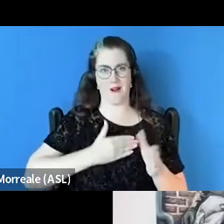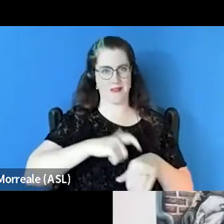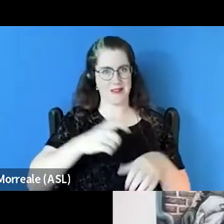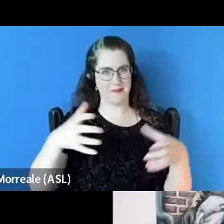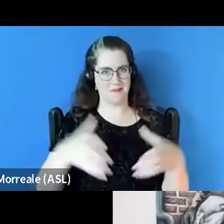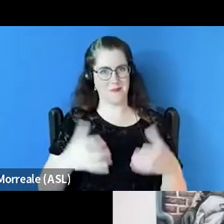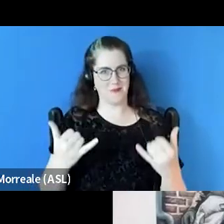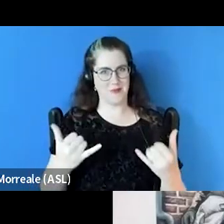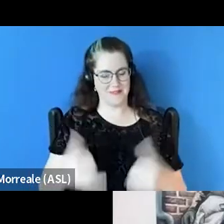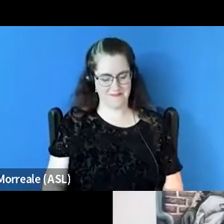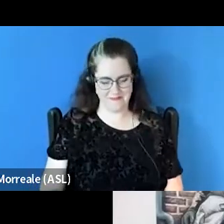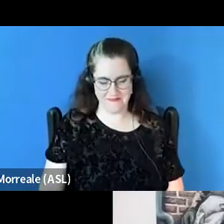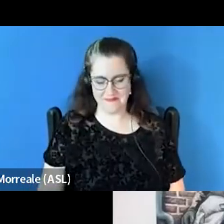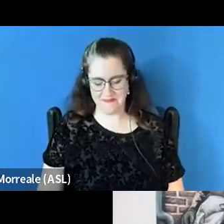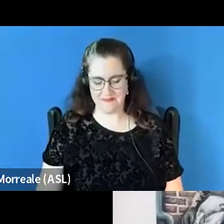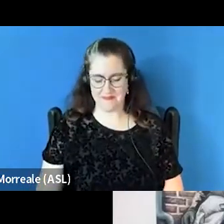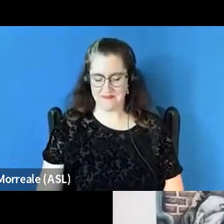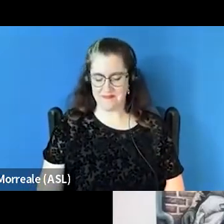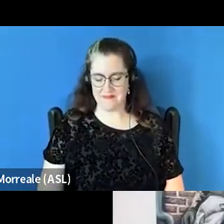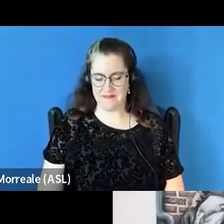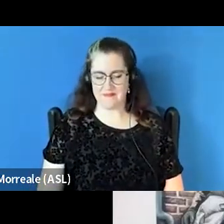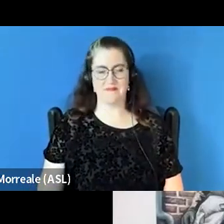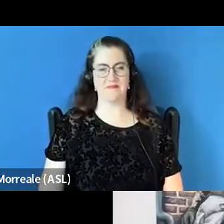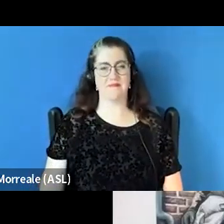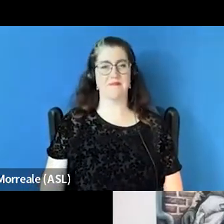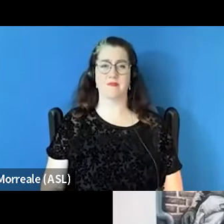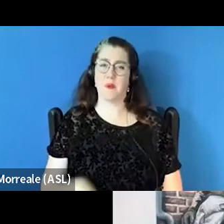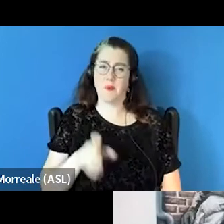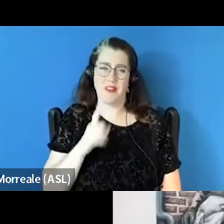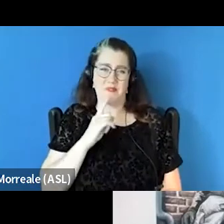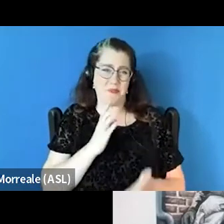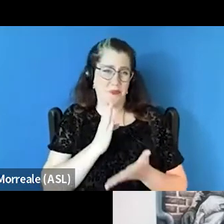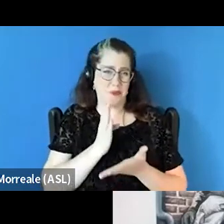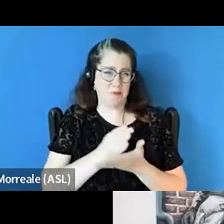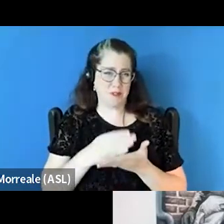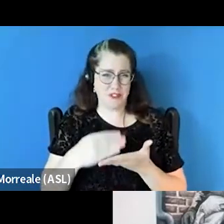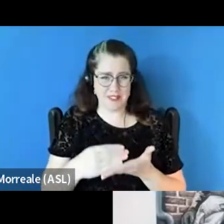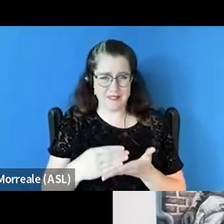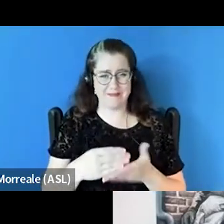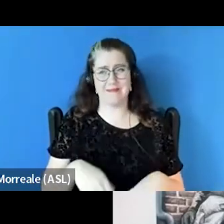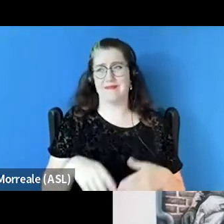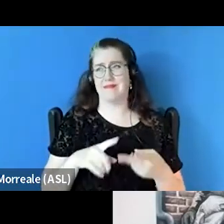So I really think we need to budget and plan and build infrastructure in our organizations,